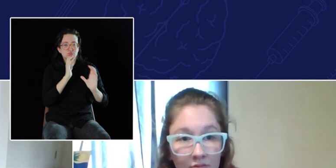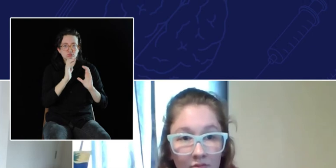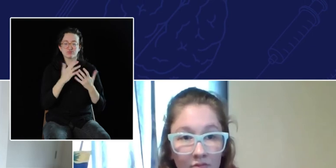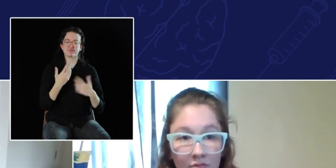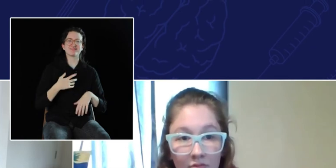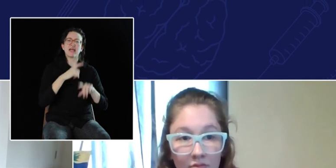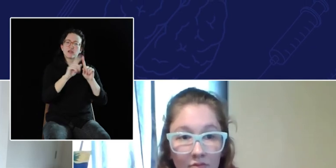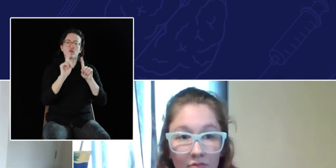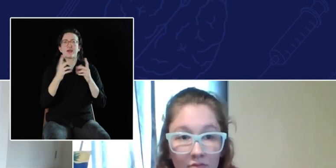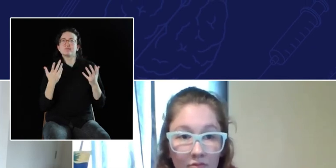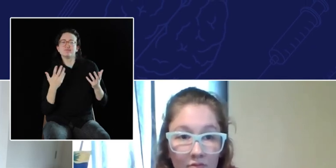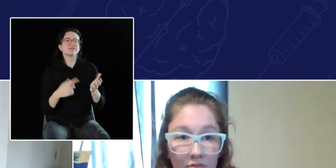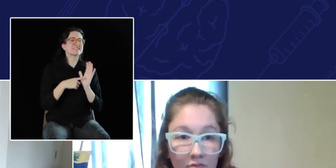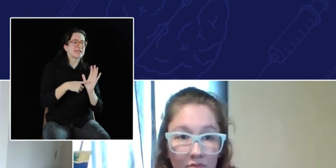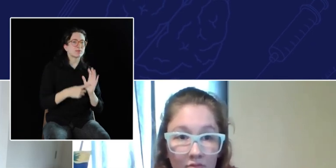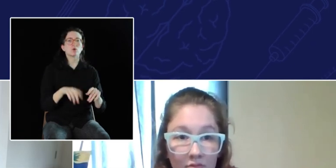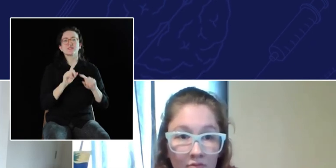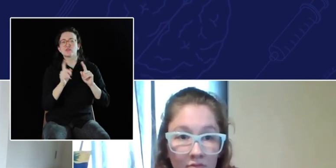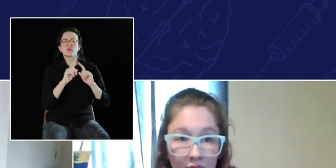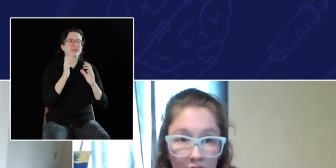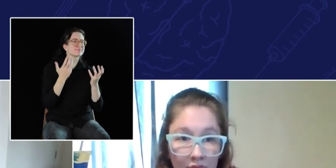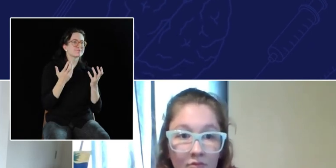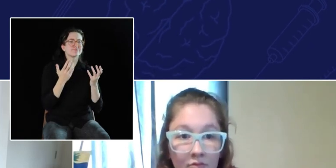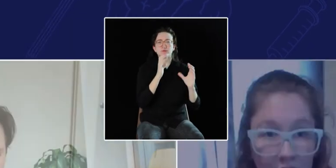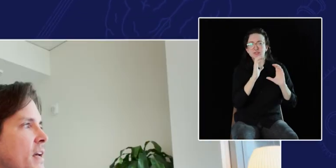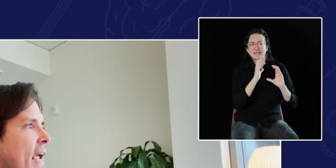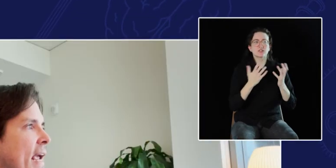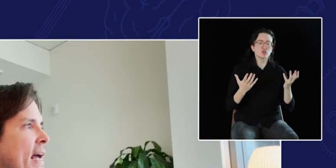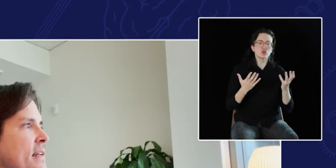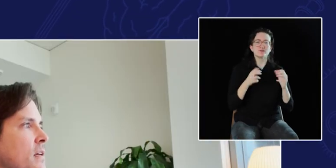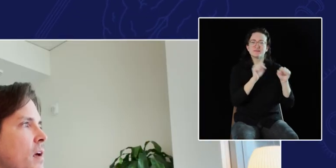You have to give them concrete, uh, concrete examples, [DR. RUFFIN:] and...